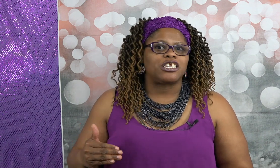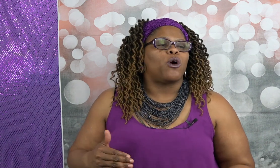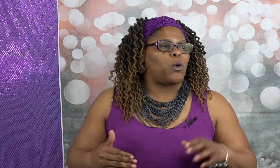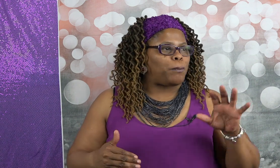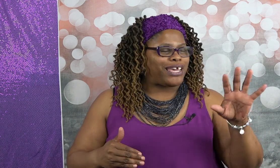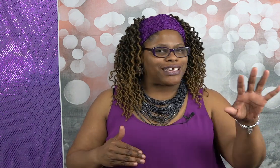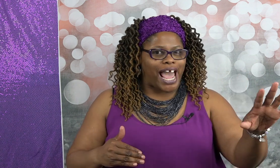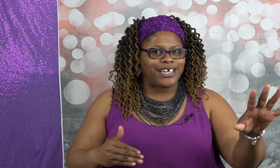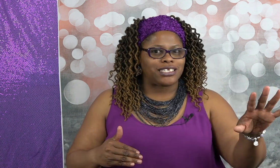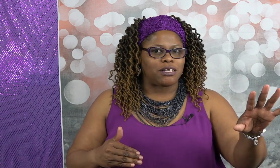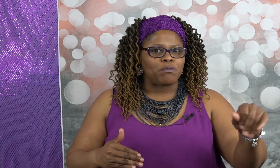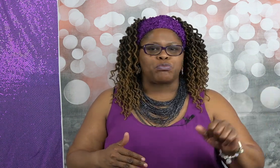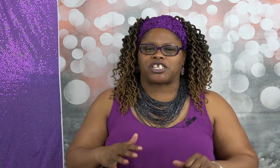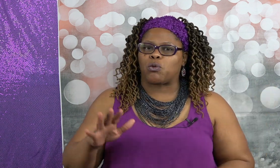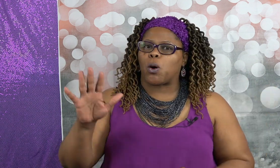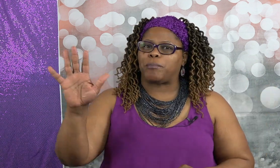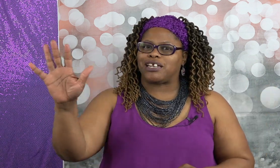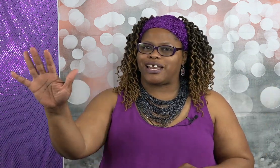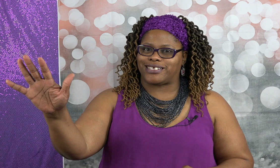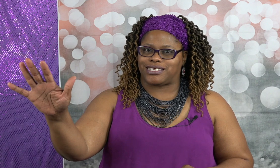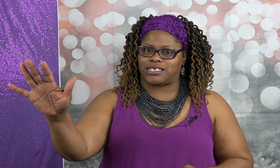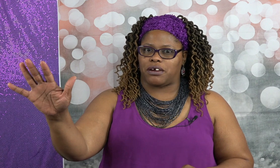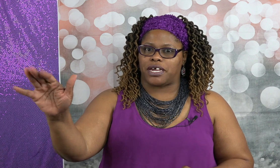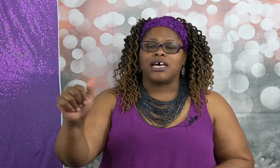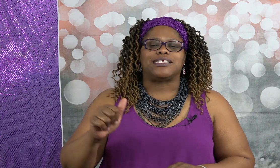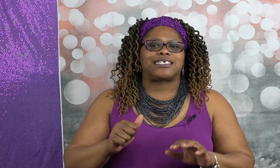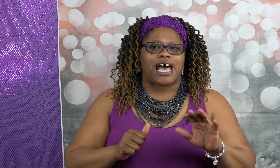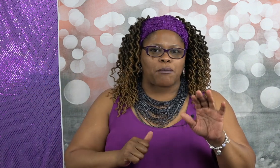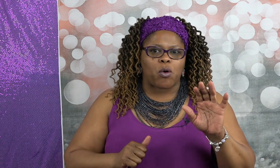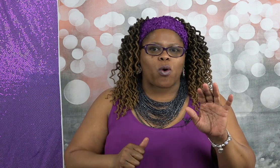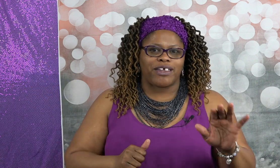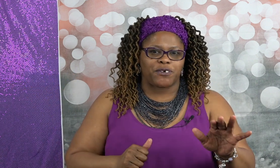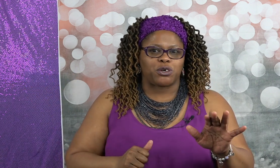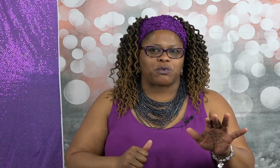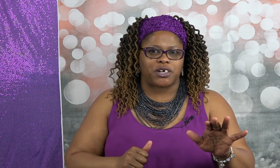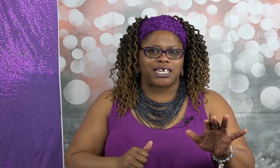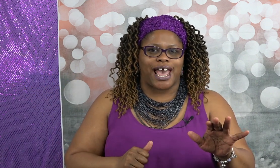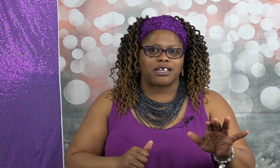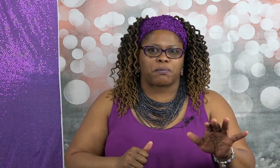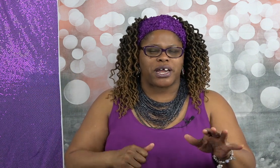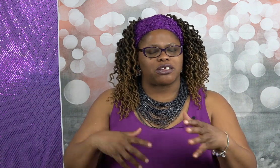will be nice but they won't be necessary the time a way for you to recalibrate